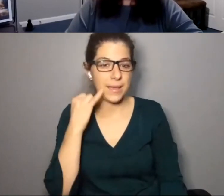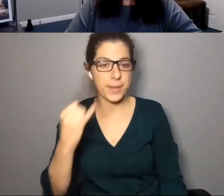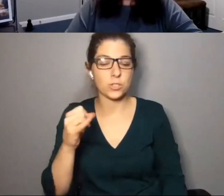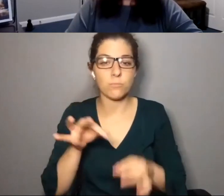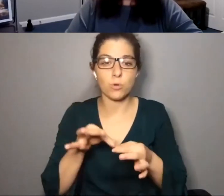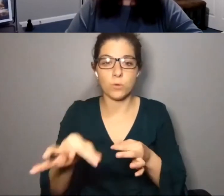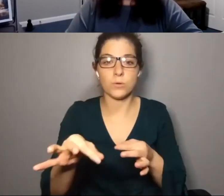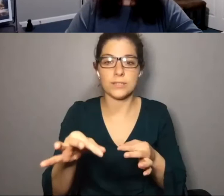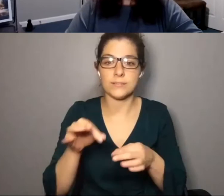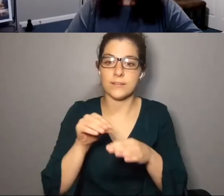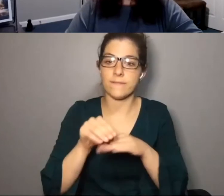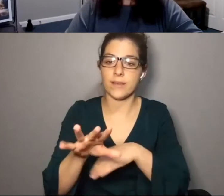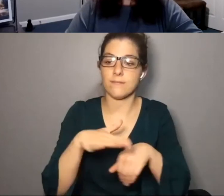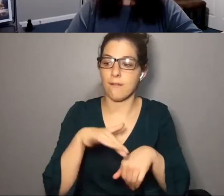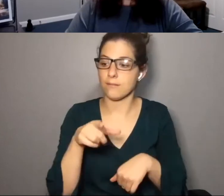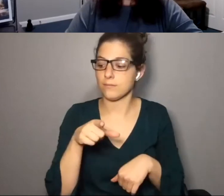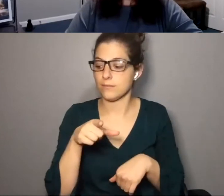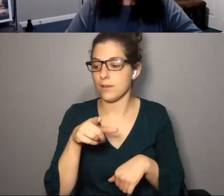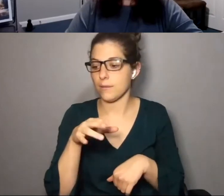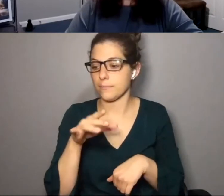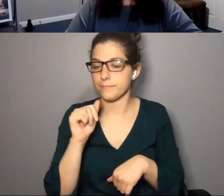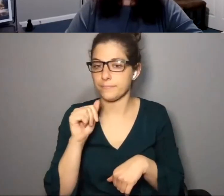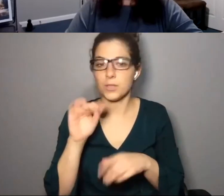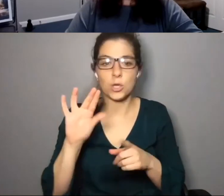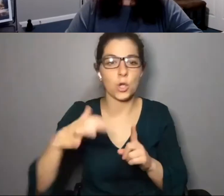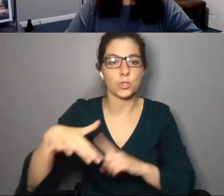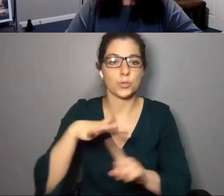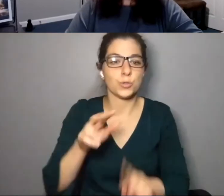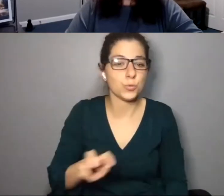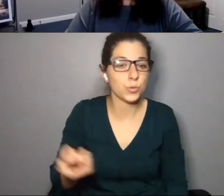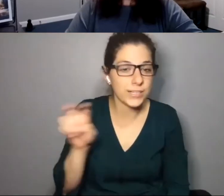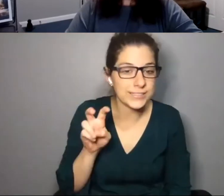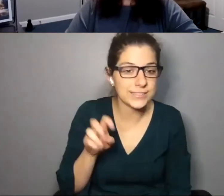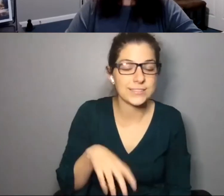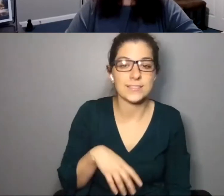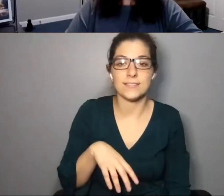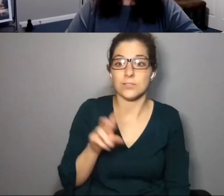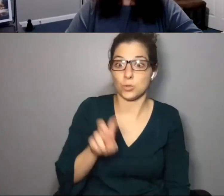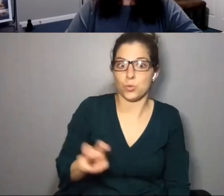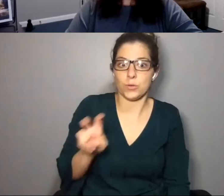the whole system, you know, as well. >> SARAH CECILIA BUKOWSKI: I imagine postponement s have an effect an cultural tourists,